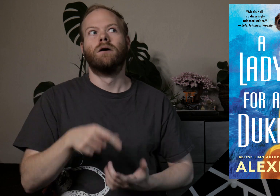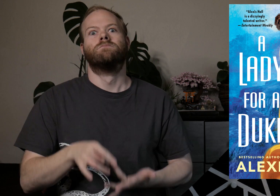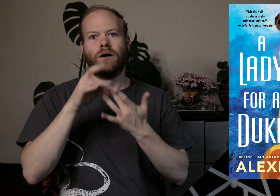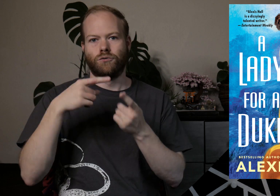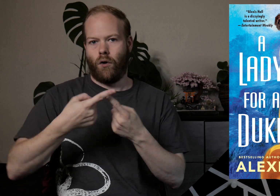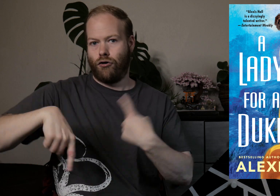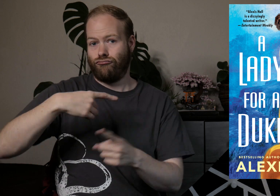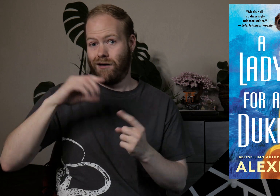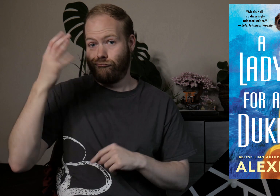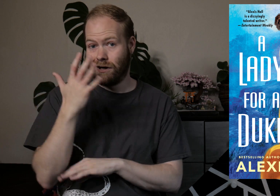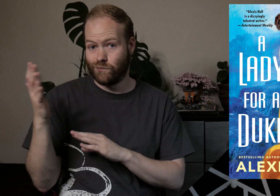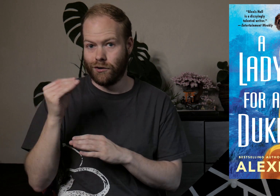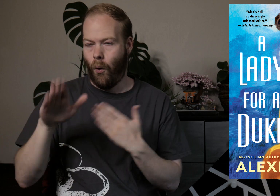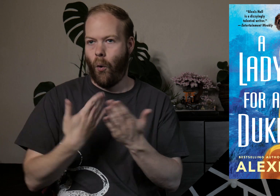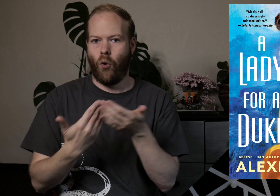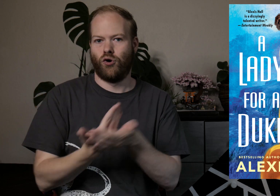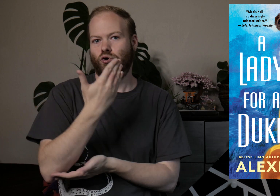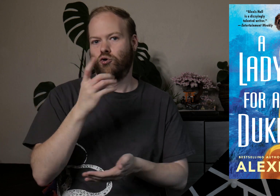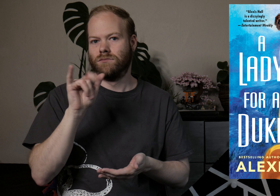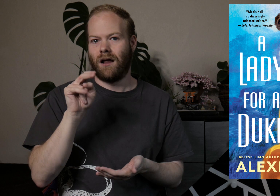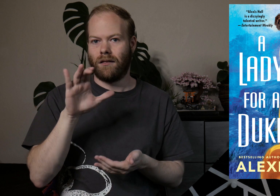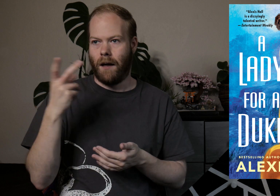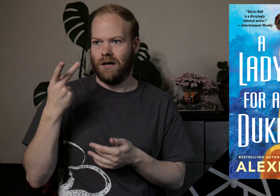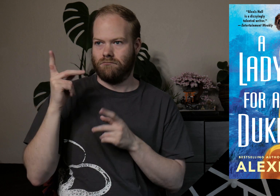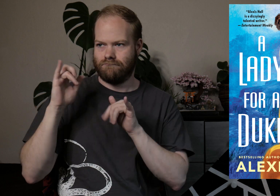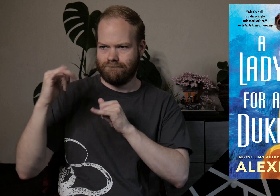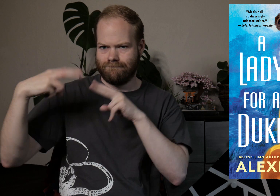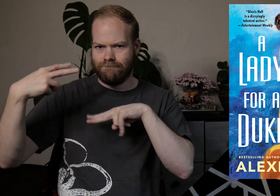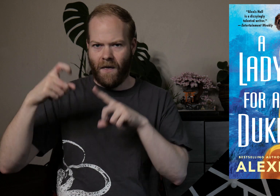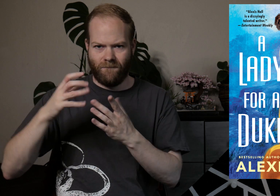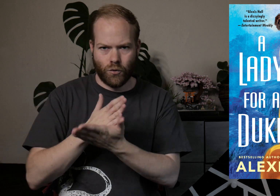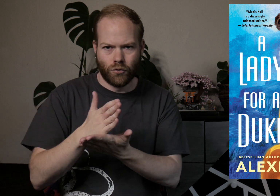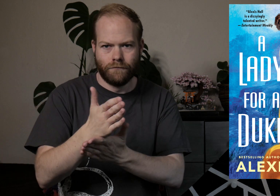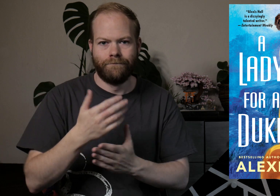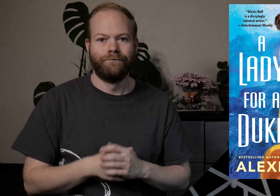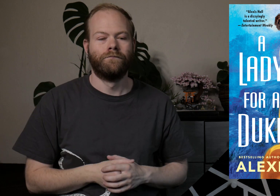especially when she’s around Gracewood and there’s a whole new dynamic that they have to navigate.